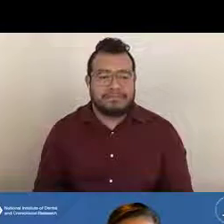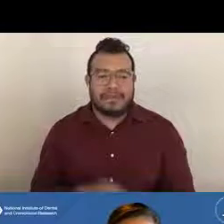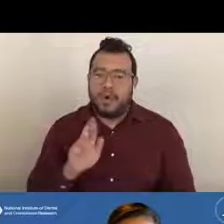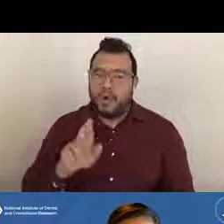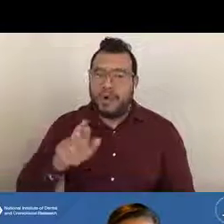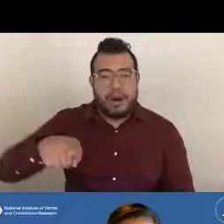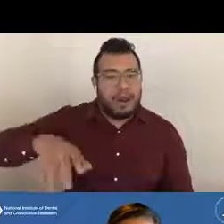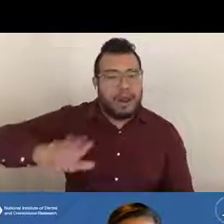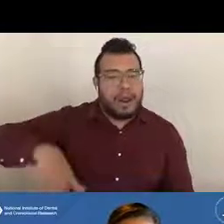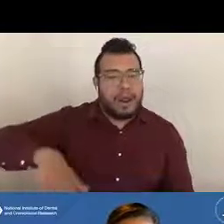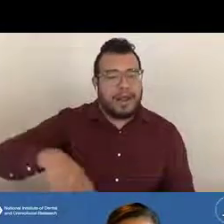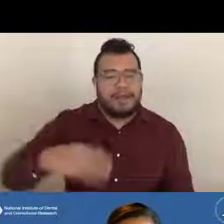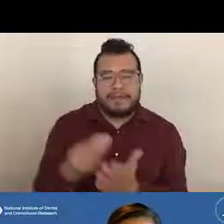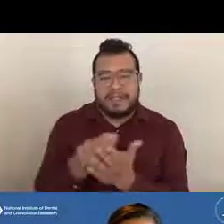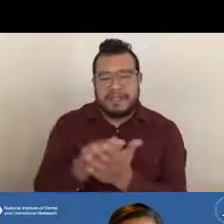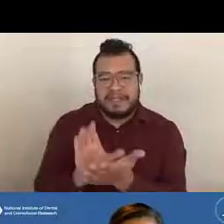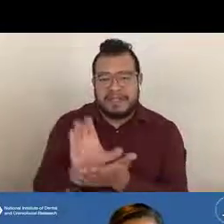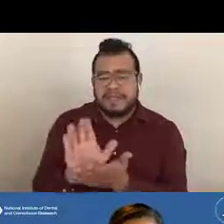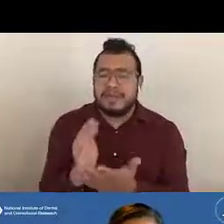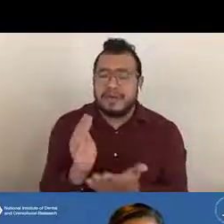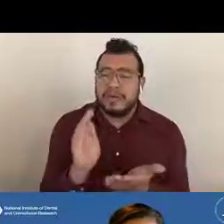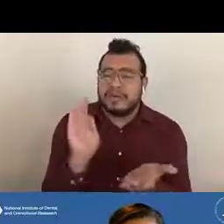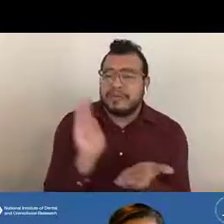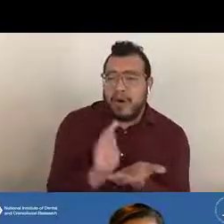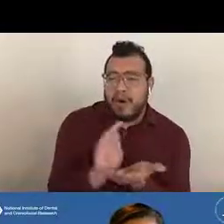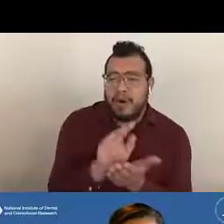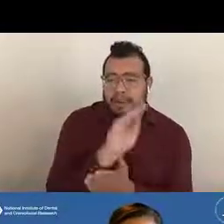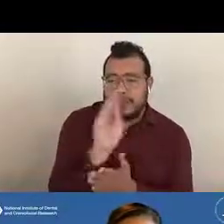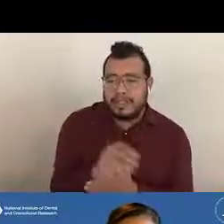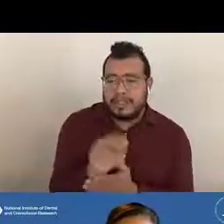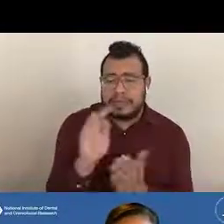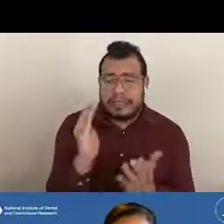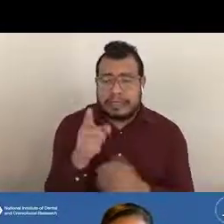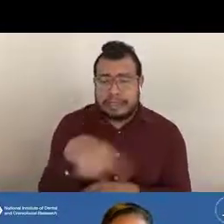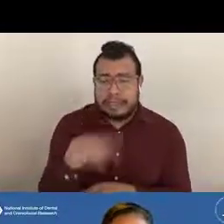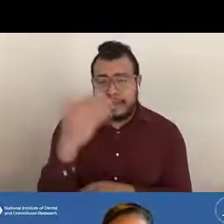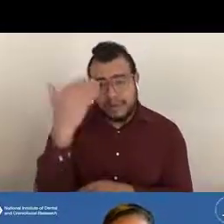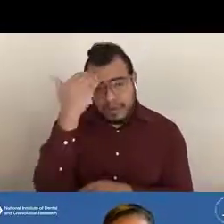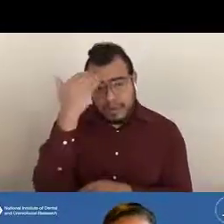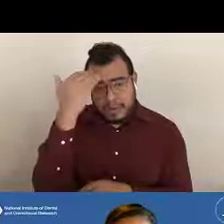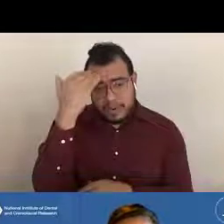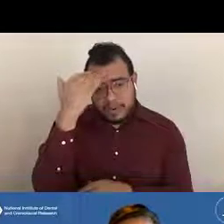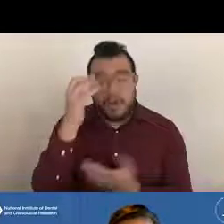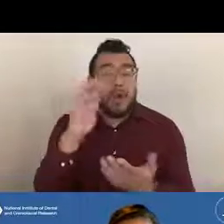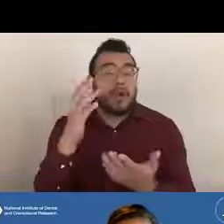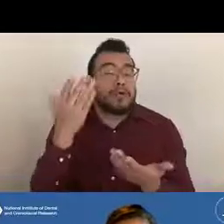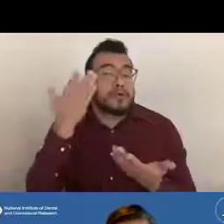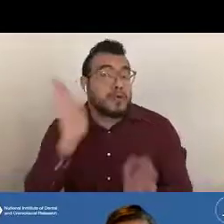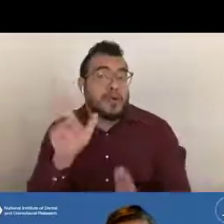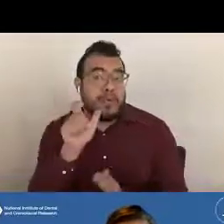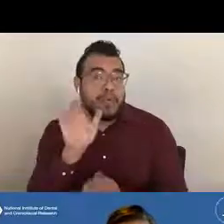So only a small percentage do not know who their program officer is, so that's good.